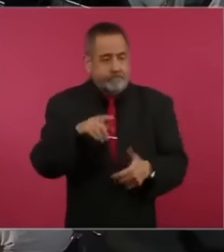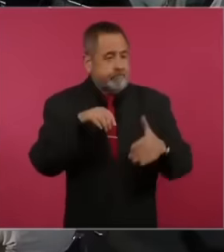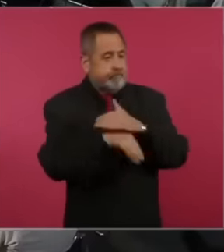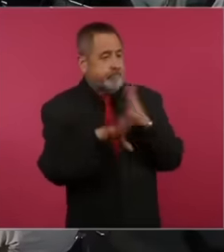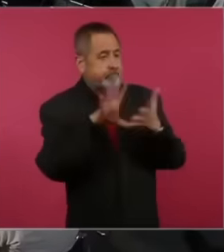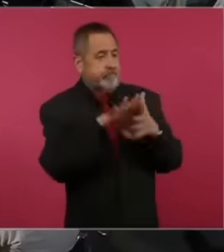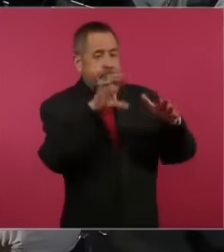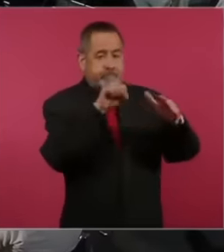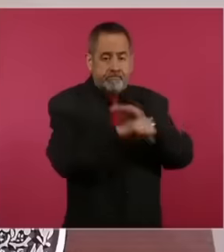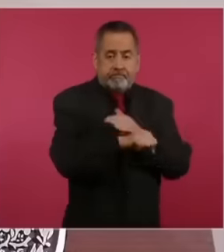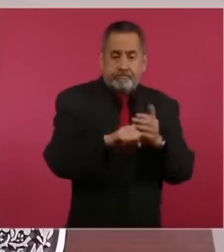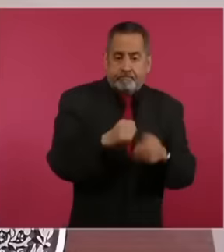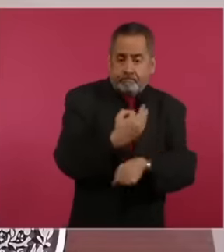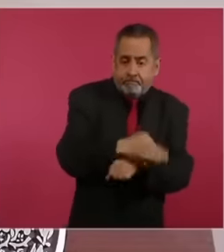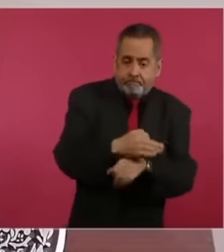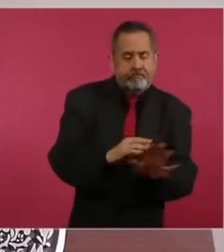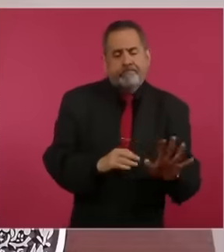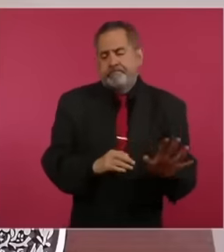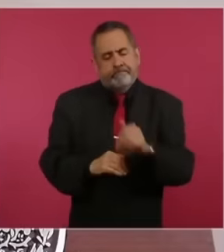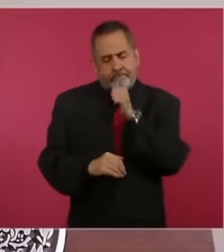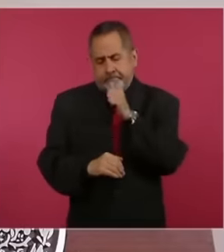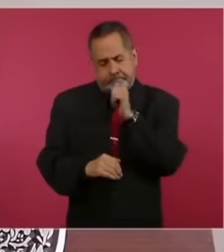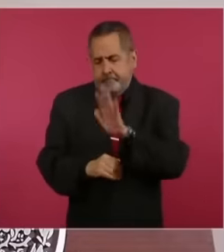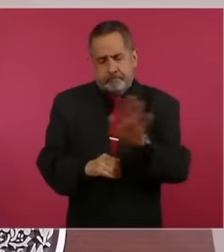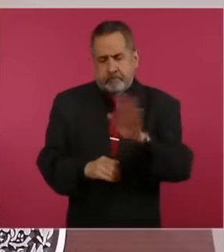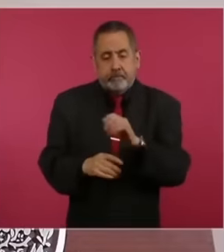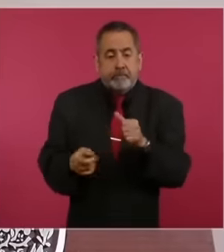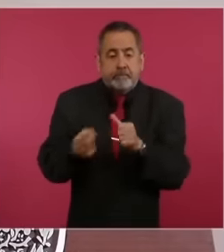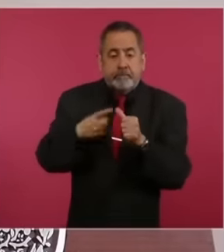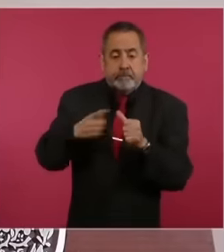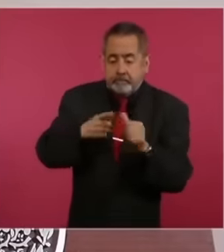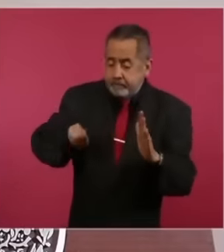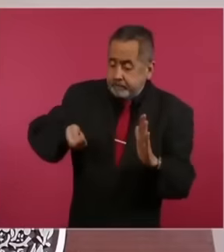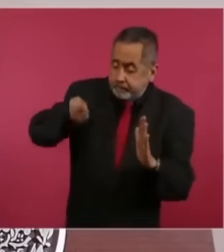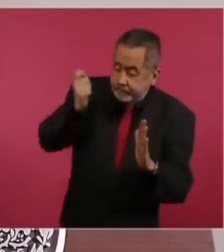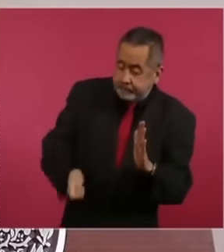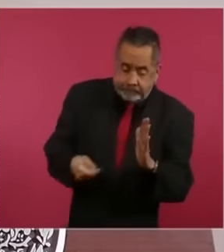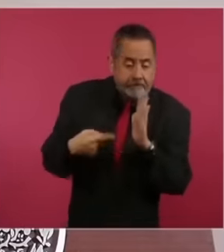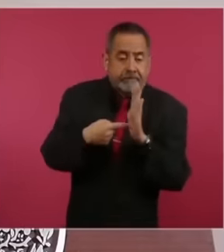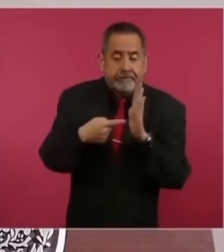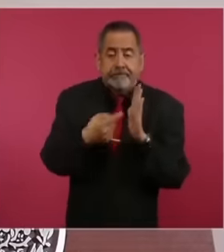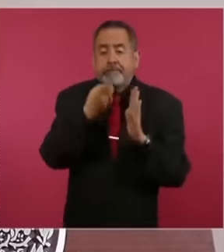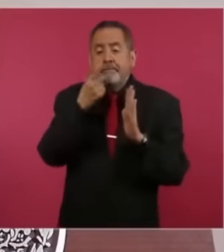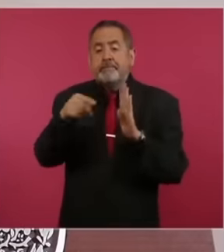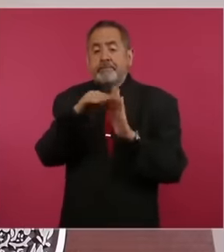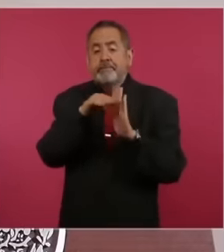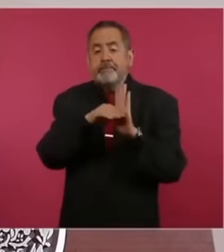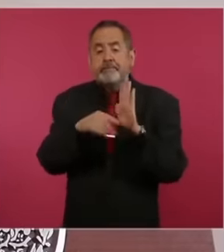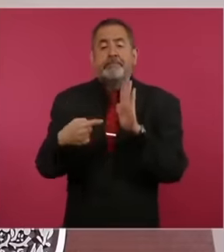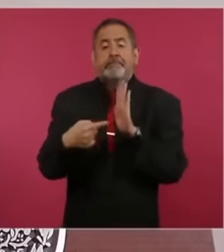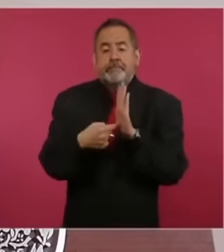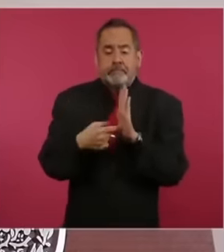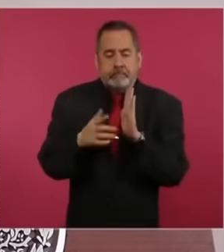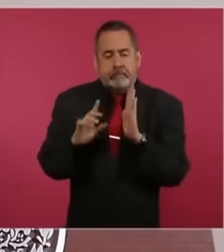a definitive resolution needs to be issued on their matters in a collegiate court. And then